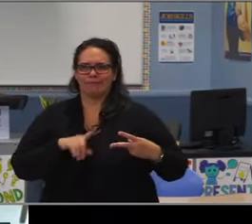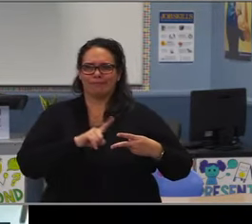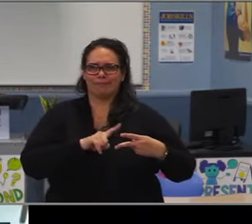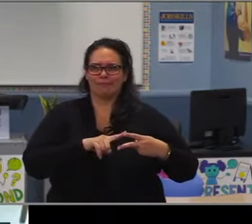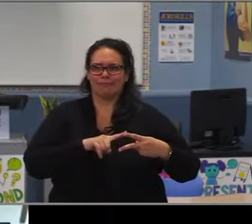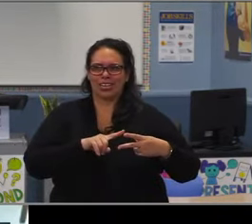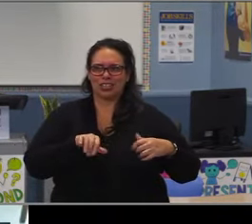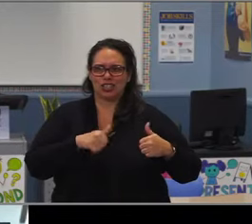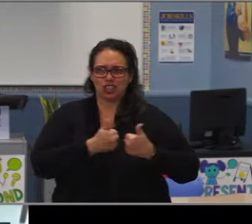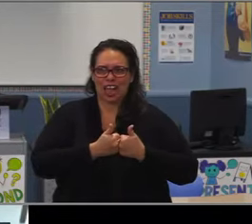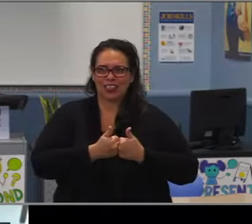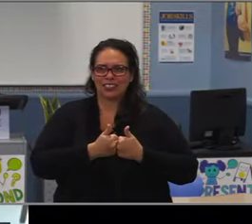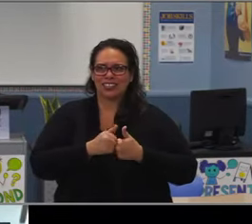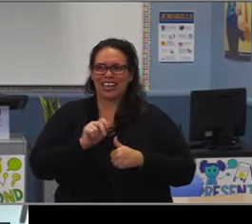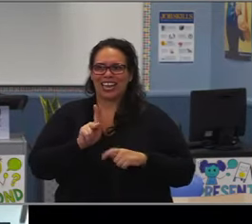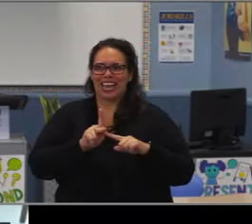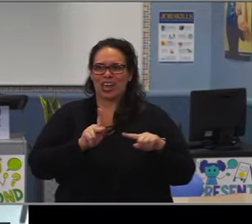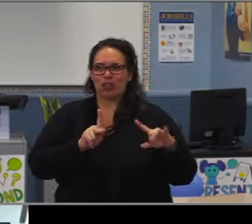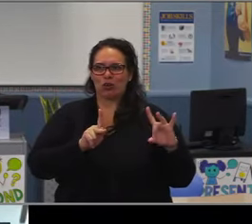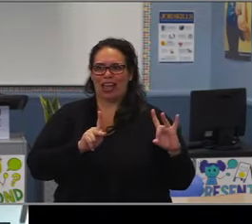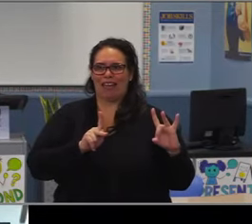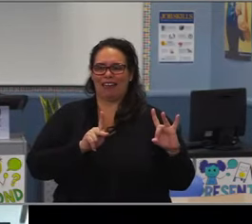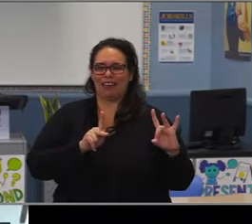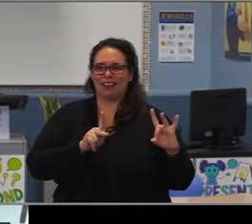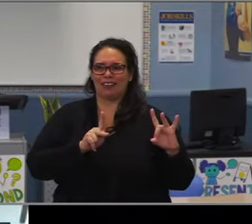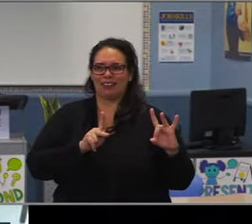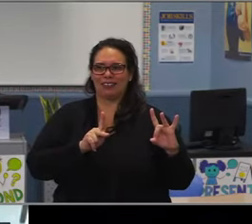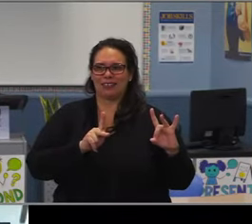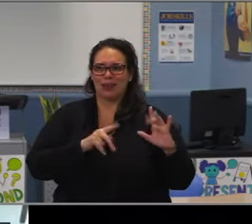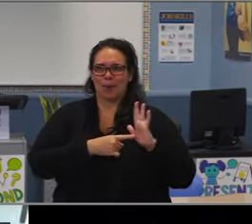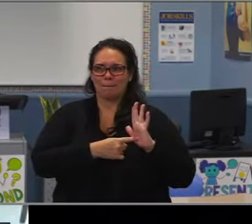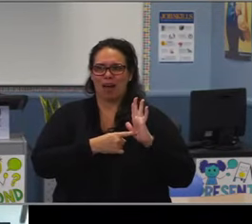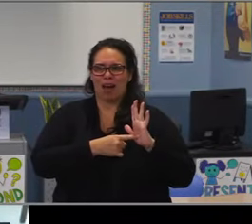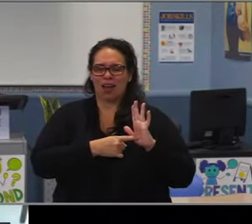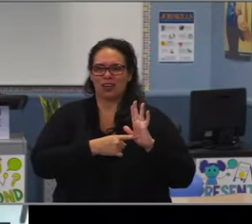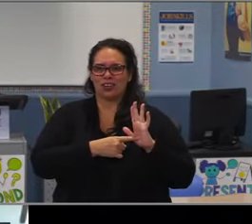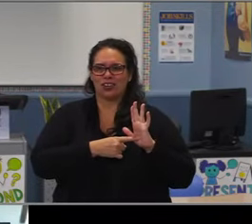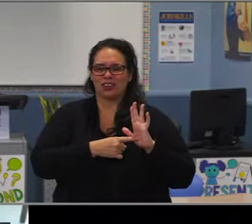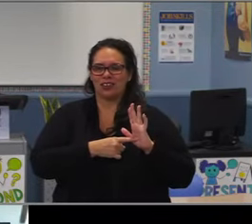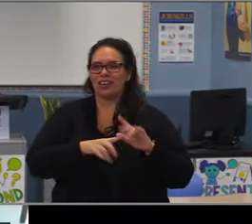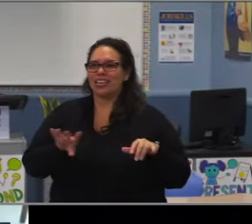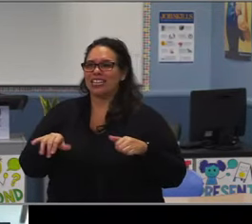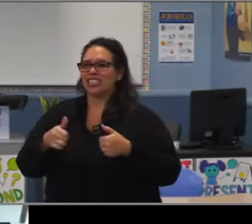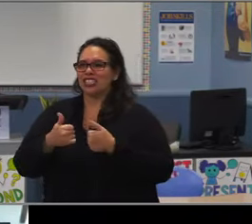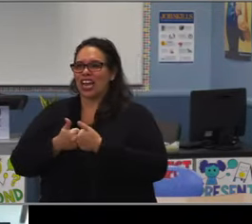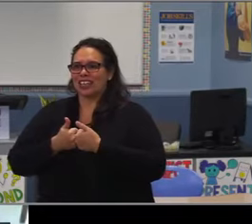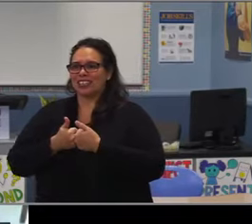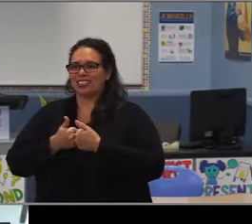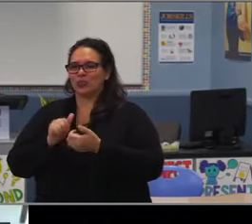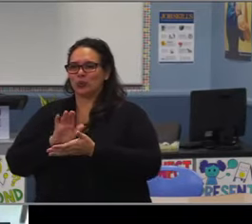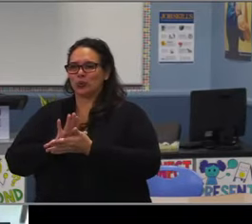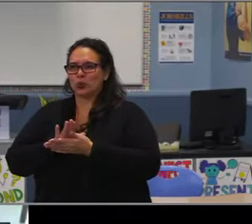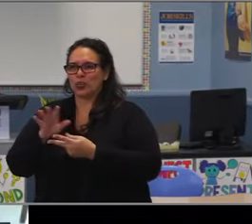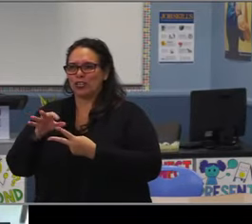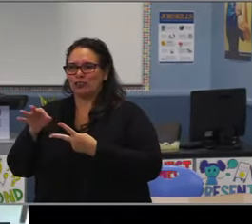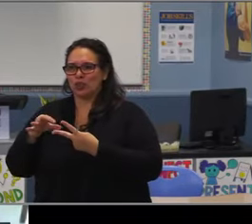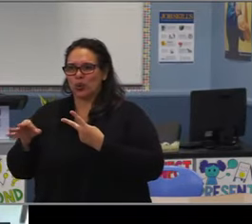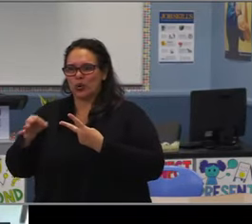Thank you Chris. [Craighead] Ms. Kerr. Dr. Lund, this might be a conversation